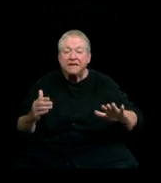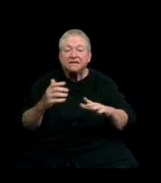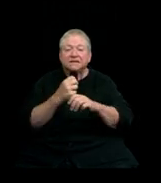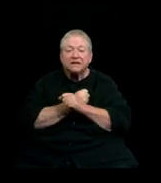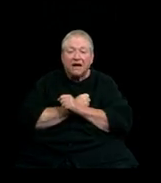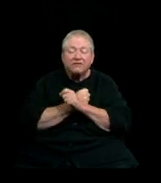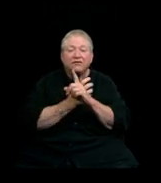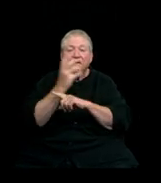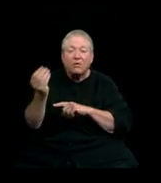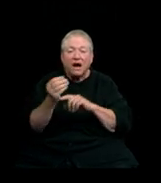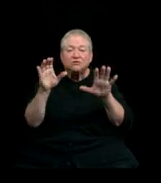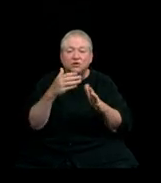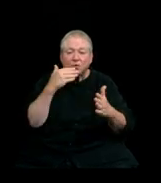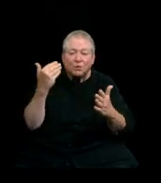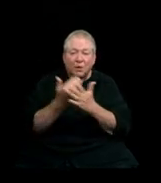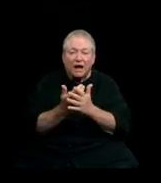Be well, be healthy. Take care.